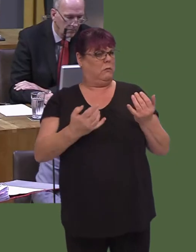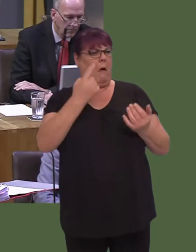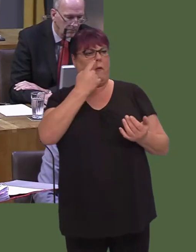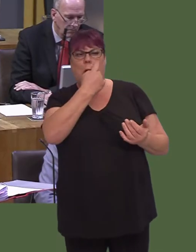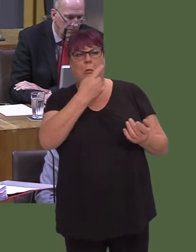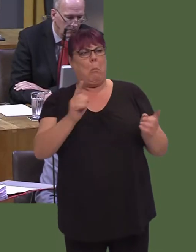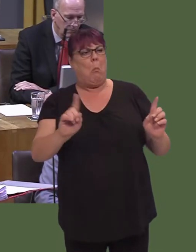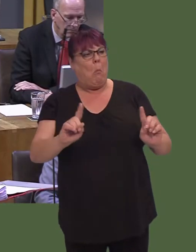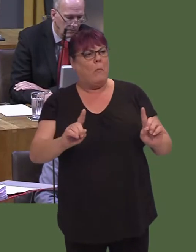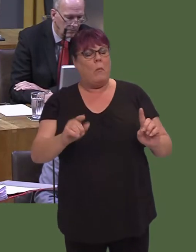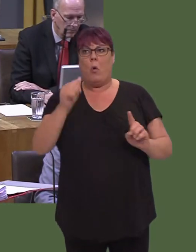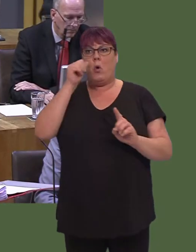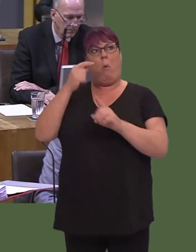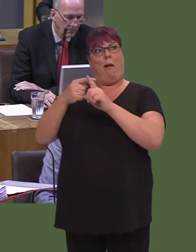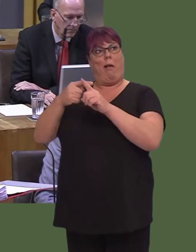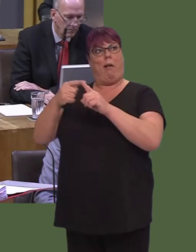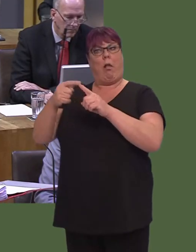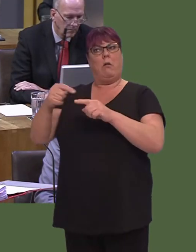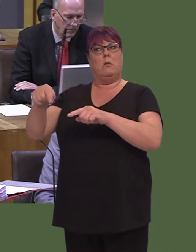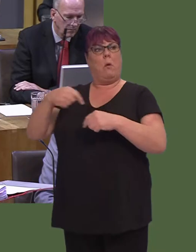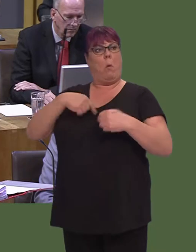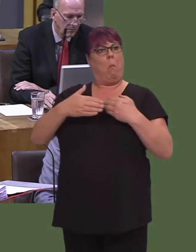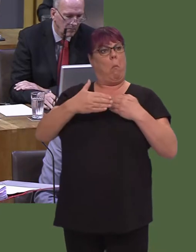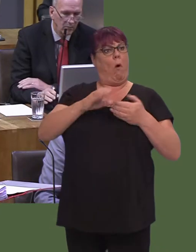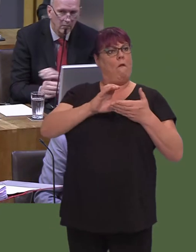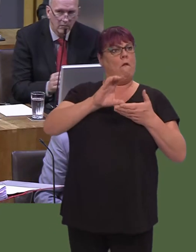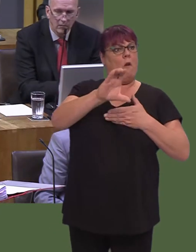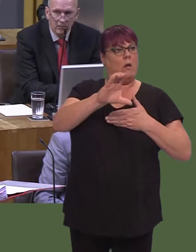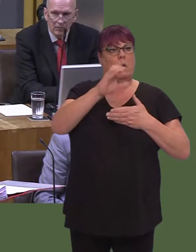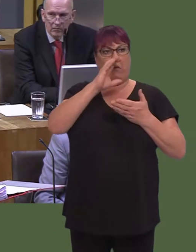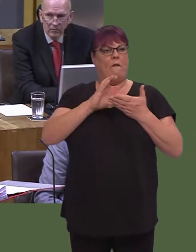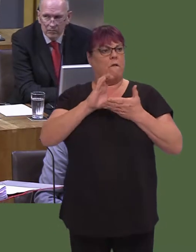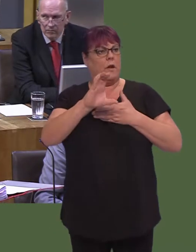We're providing additional funding of £4 million to local authorities for free school meals via a grant scheme.